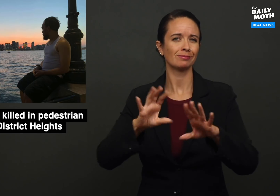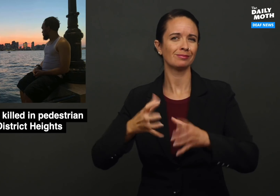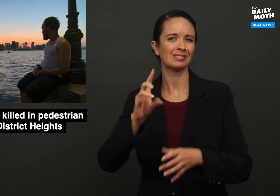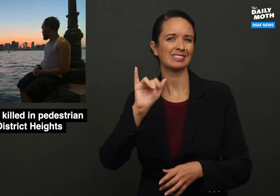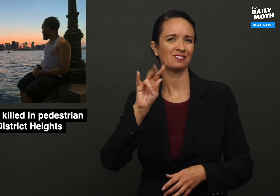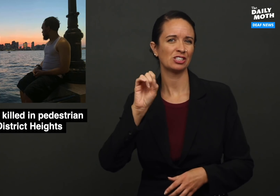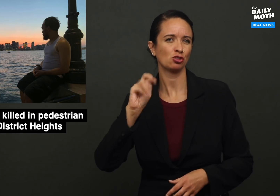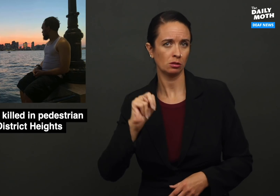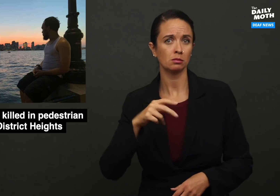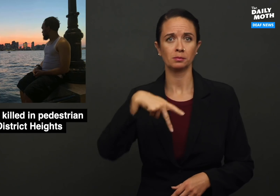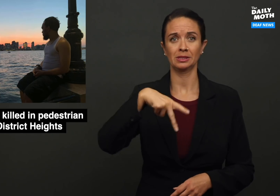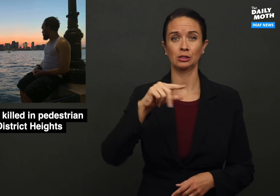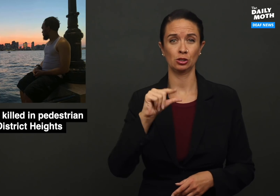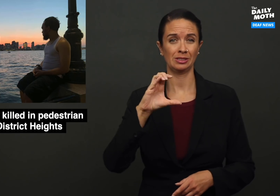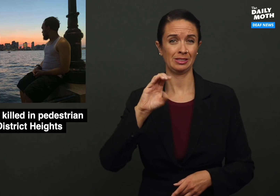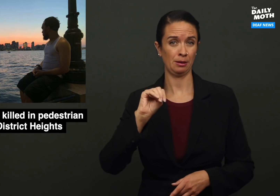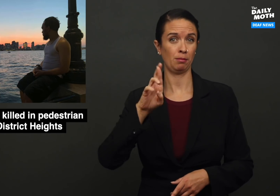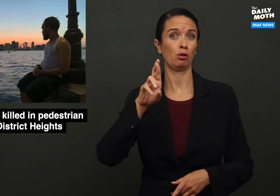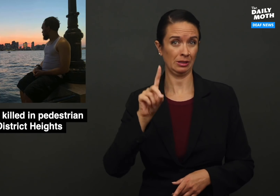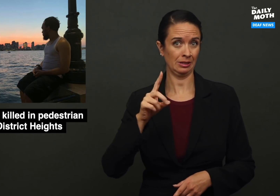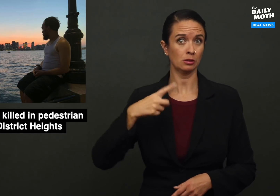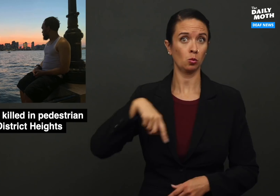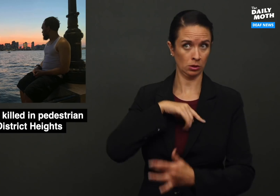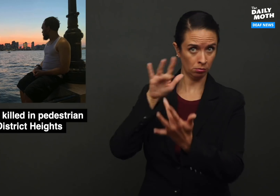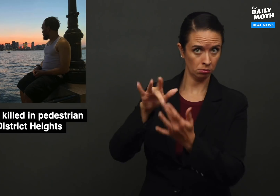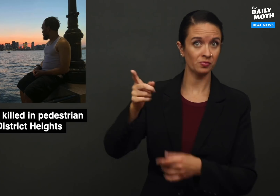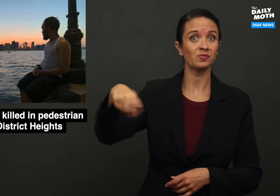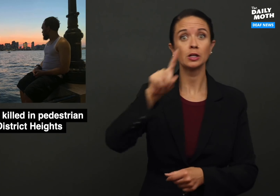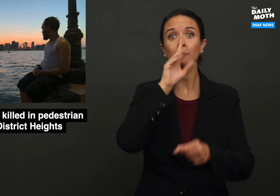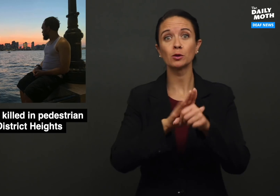Division (PGCMRD) and they confirmed that